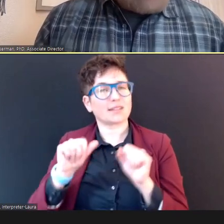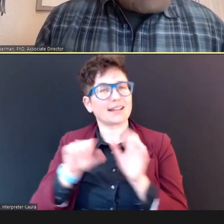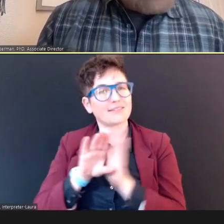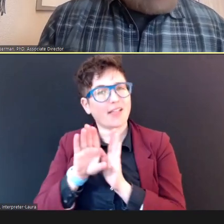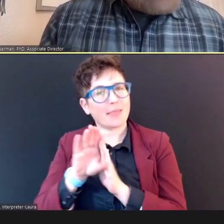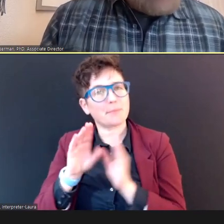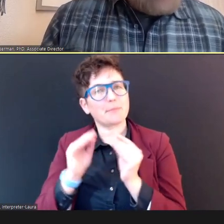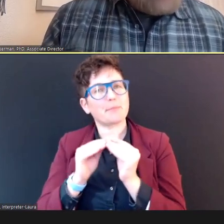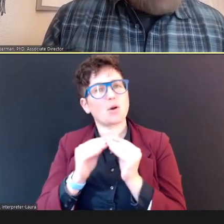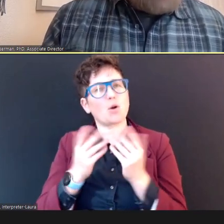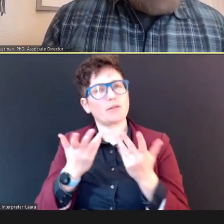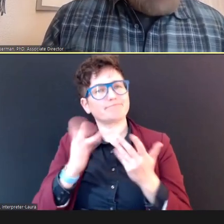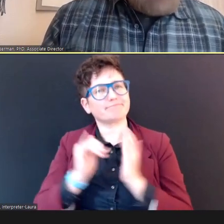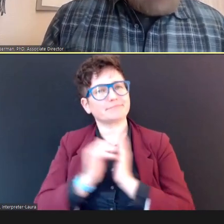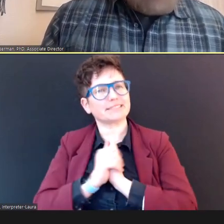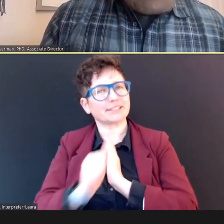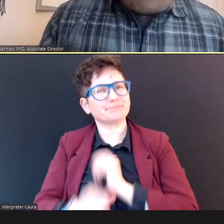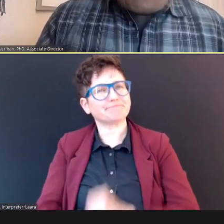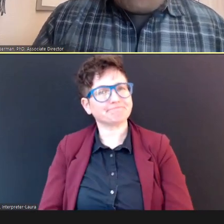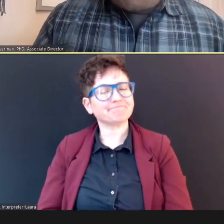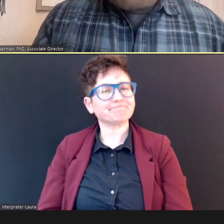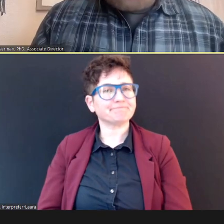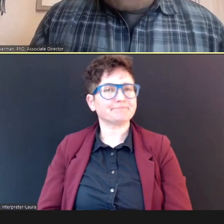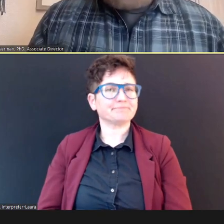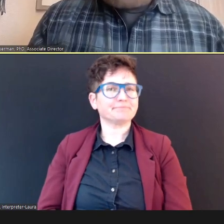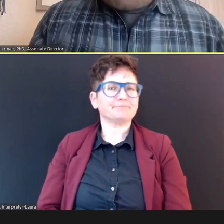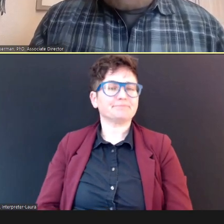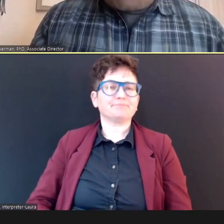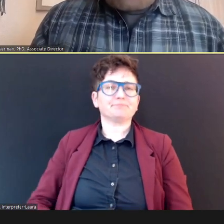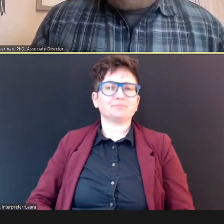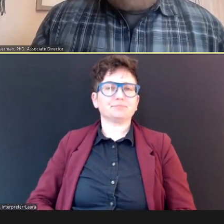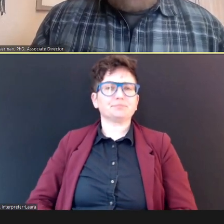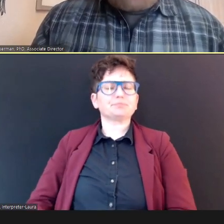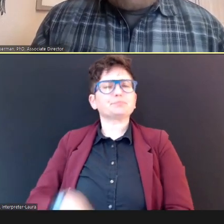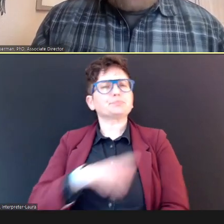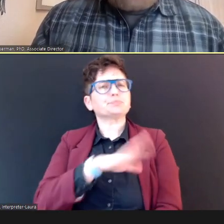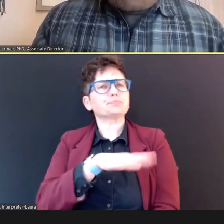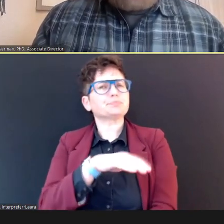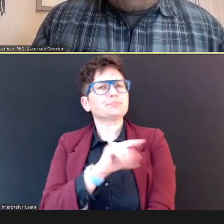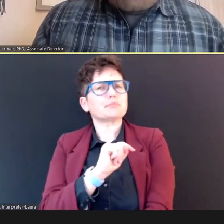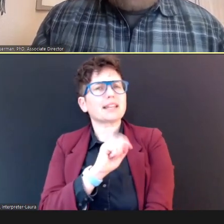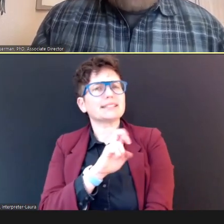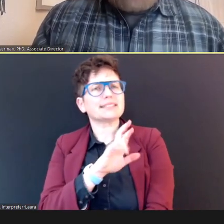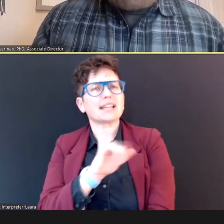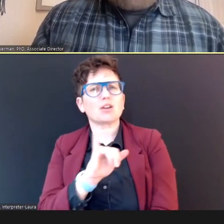(a pause), now Terry, you talked a minute ago, about how, then, we get